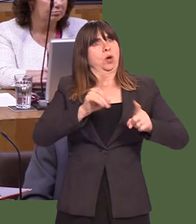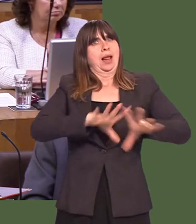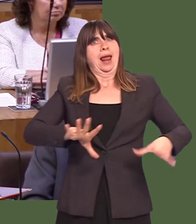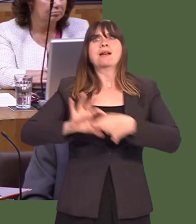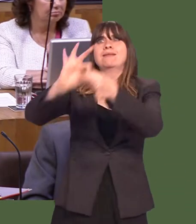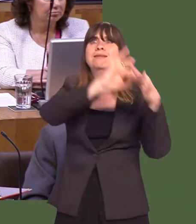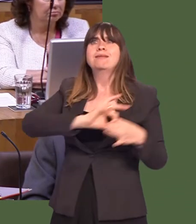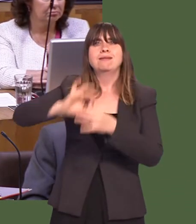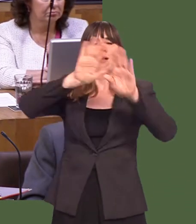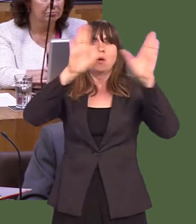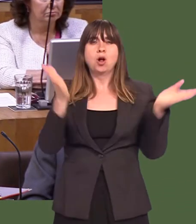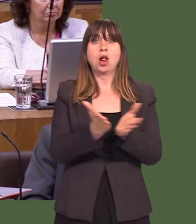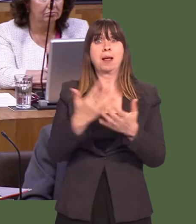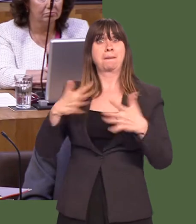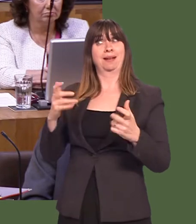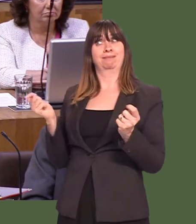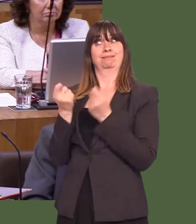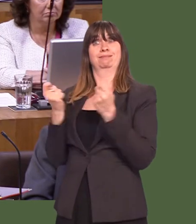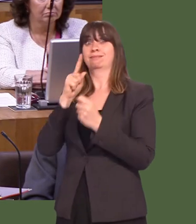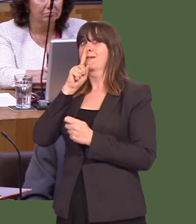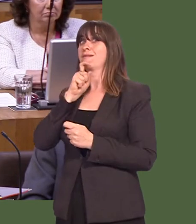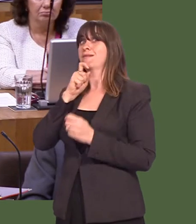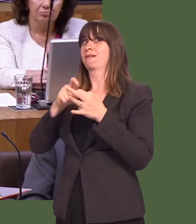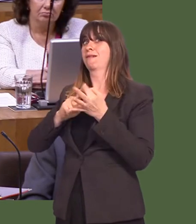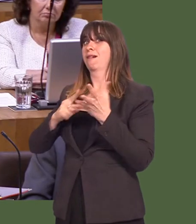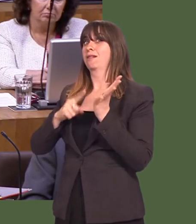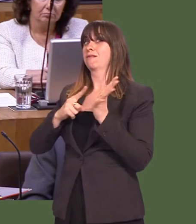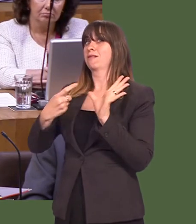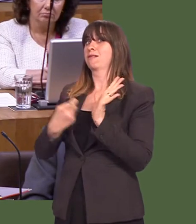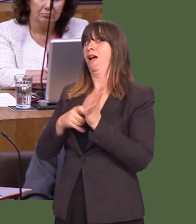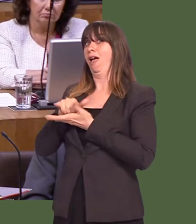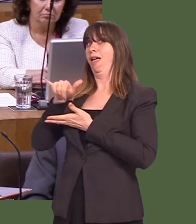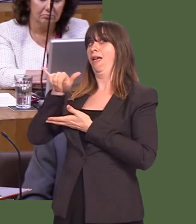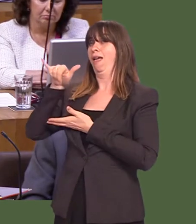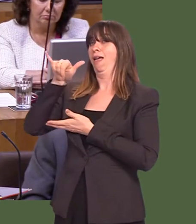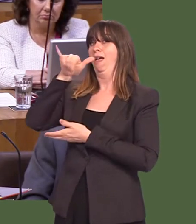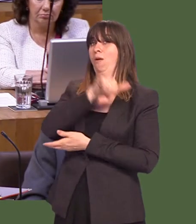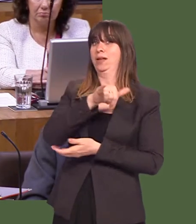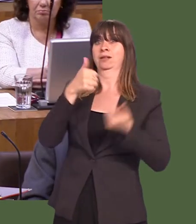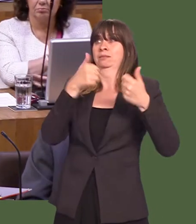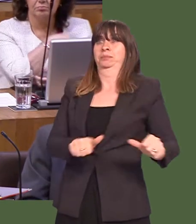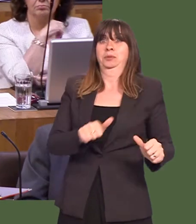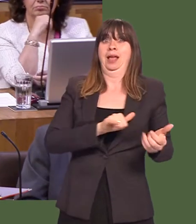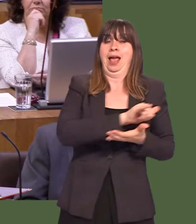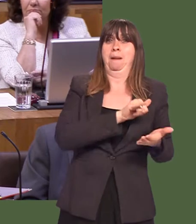We know weíve been successful. The Qatar Airways flight is another example of where Welsh Government has been able to